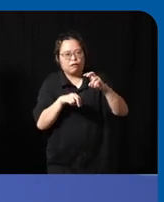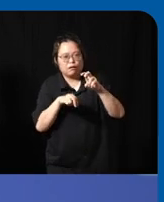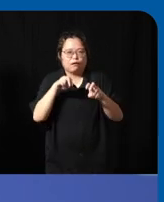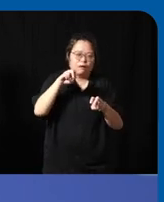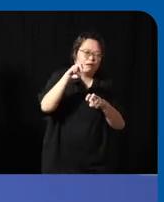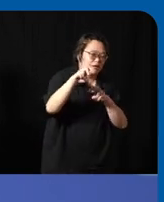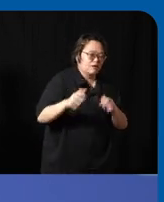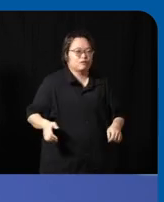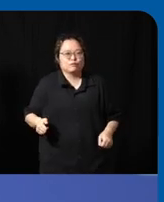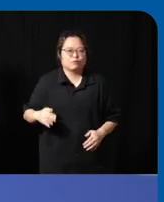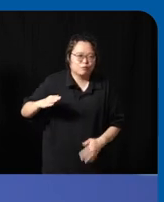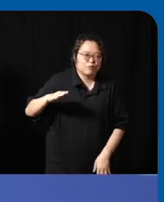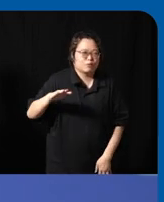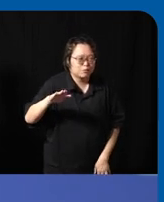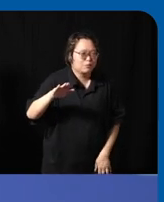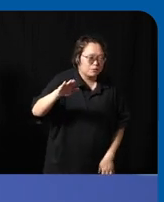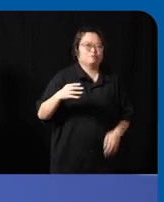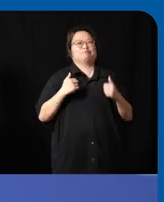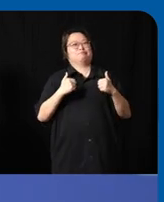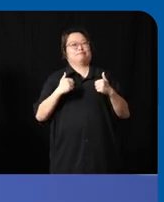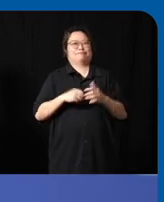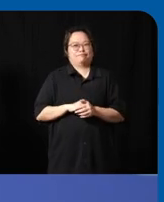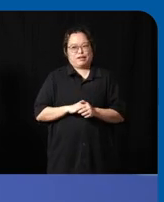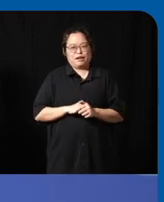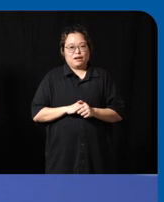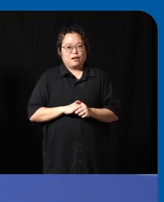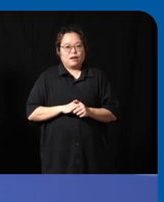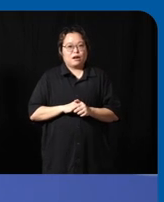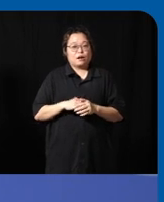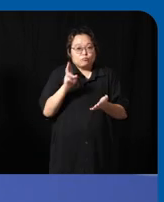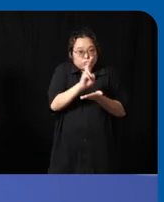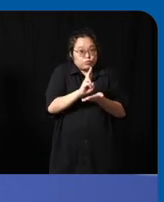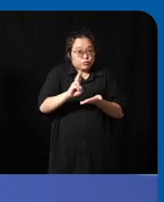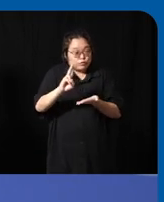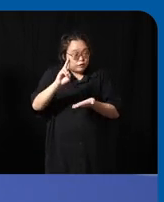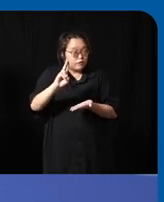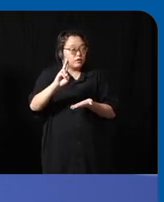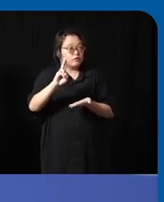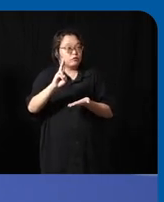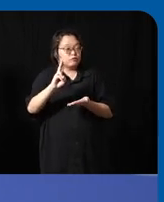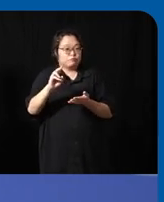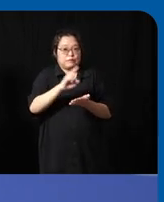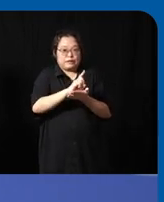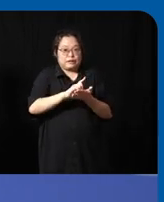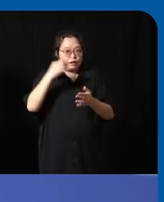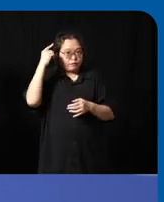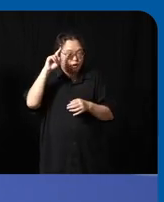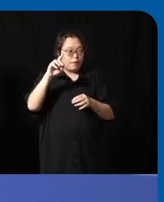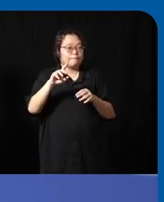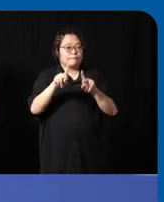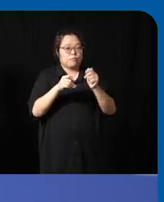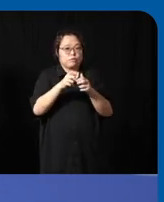as well but beyond Universal Design too I think um designing for persons with disabilities helps